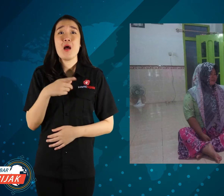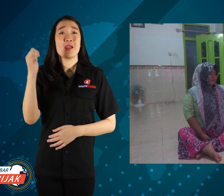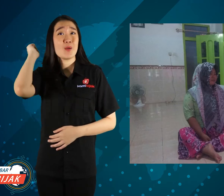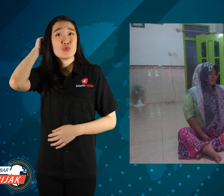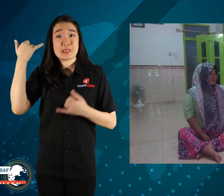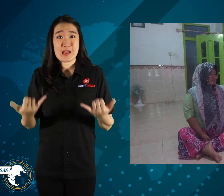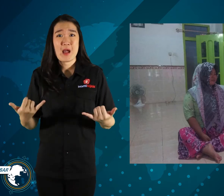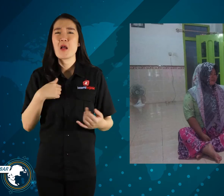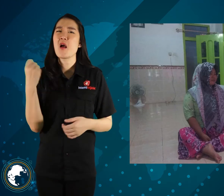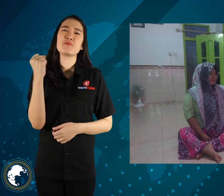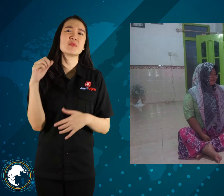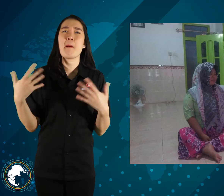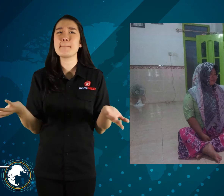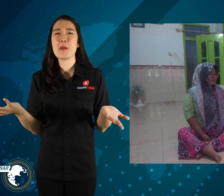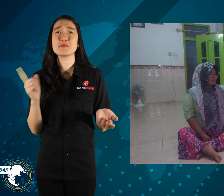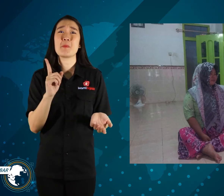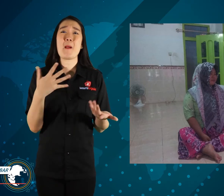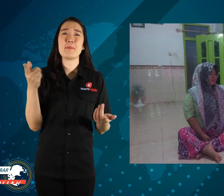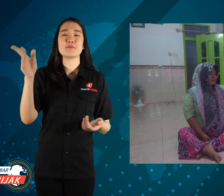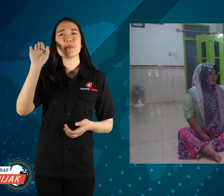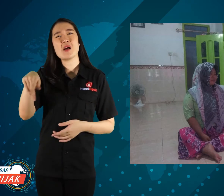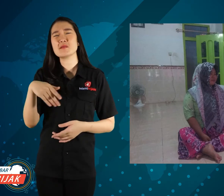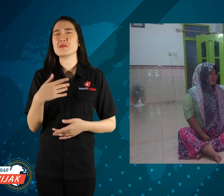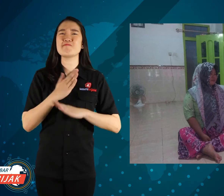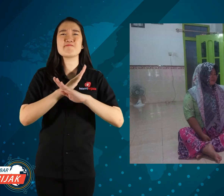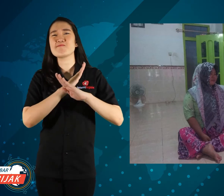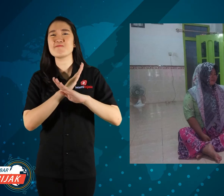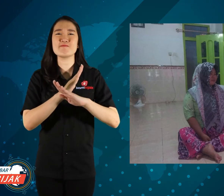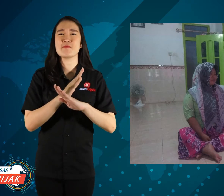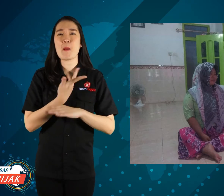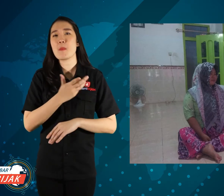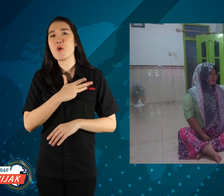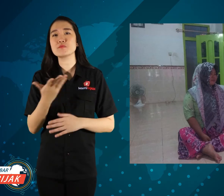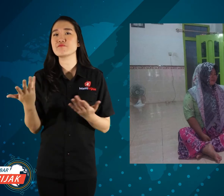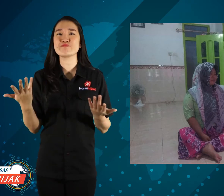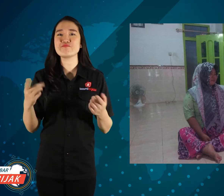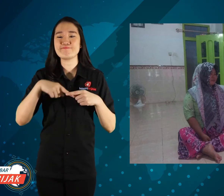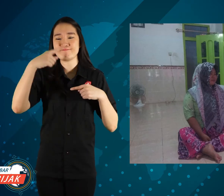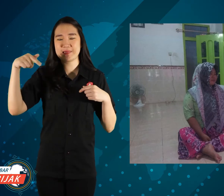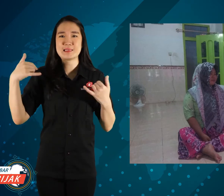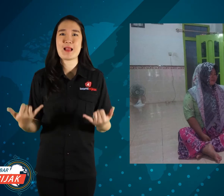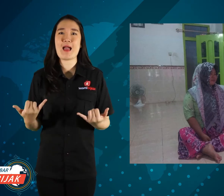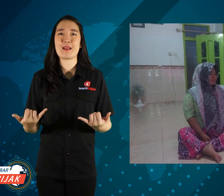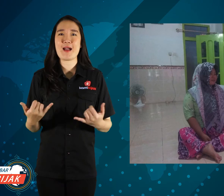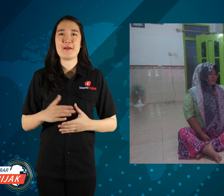Mom can't do anything now, because Dilah still doesn't want to.